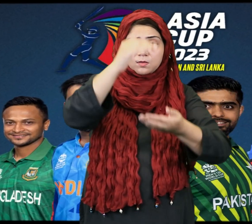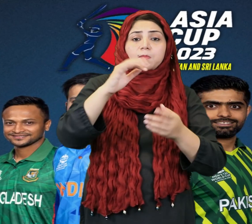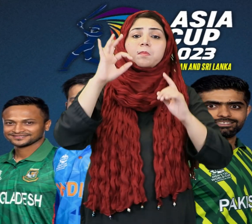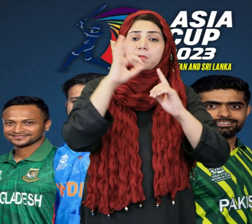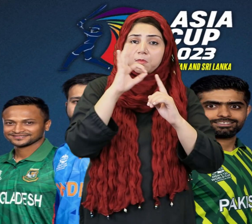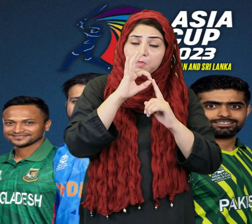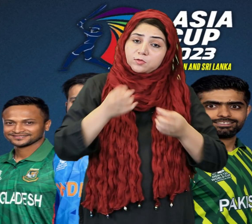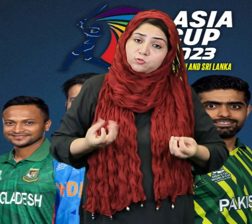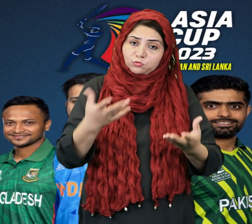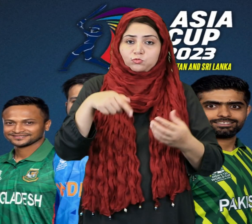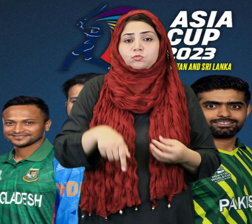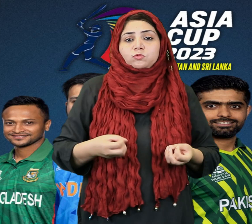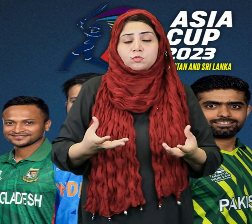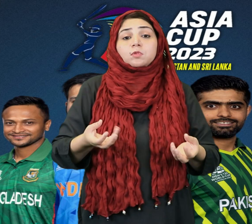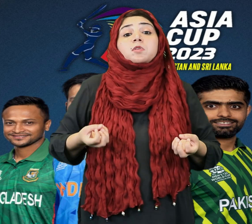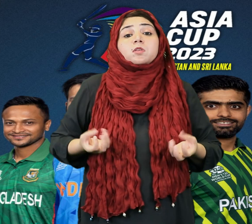The Asia Cup will kick off in Pakistan.